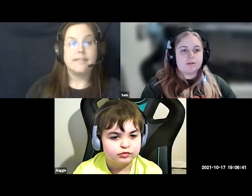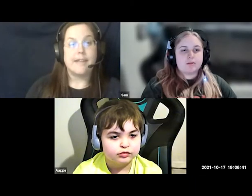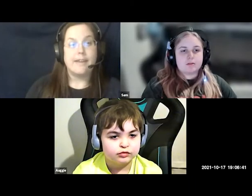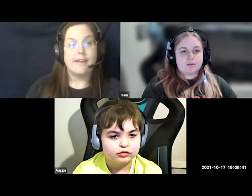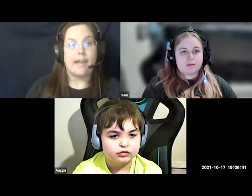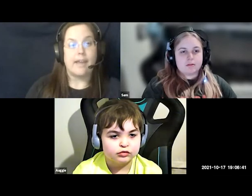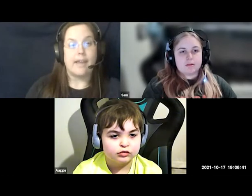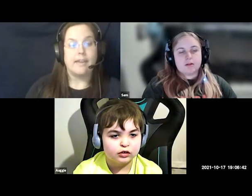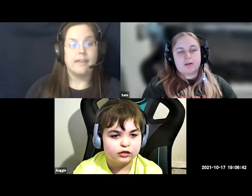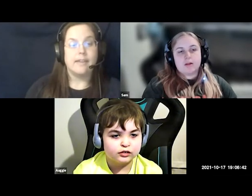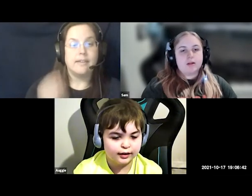Sunday Sunday